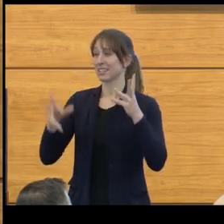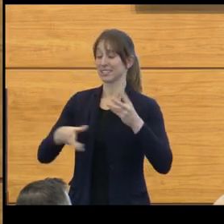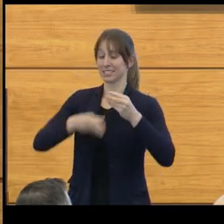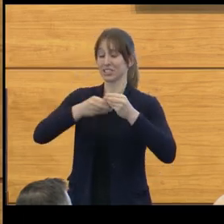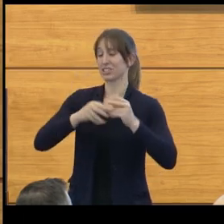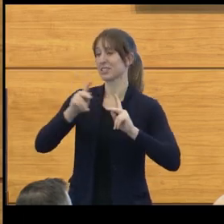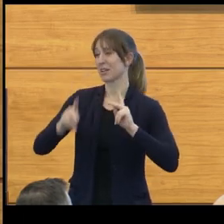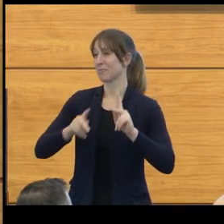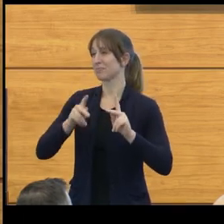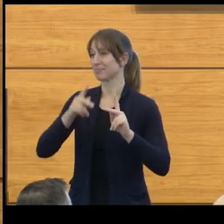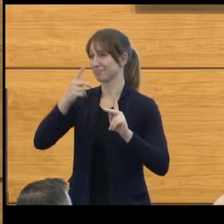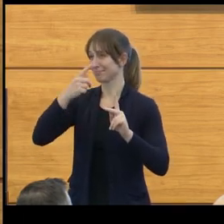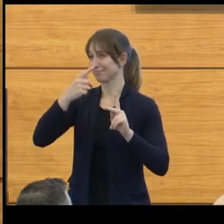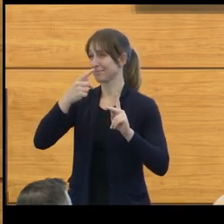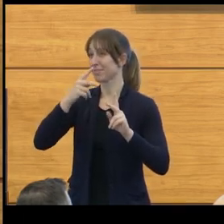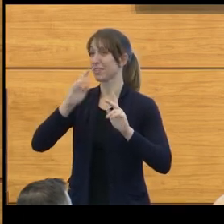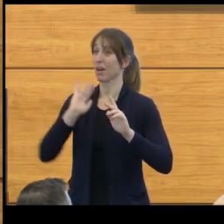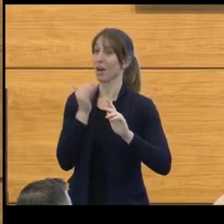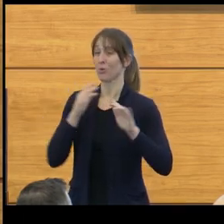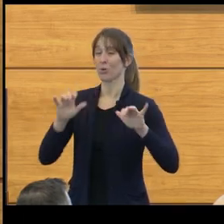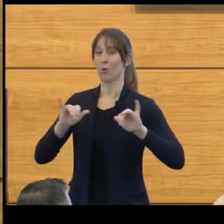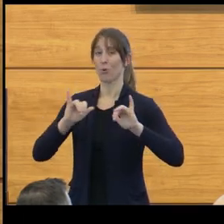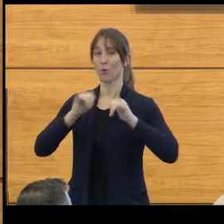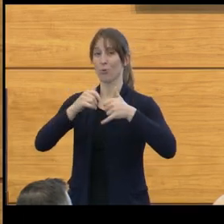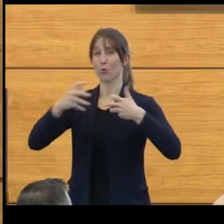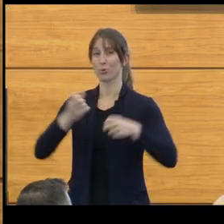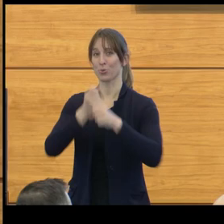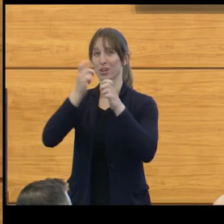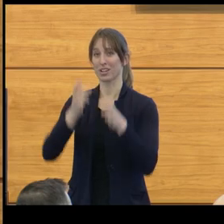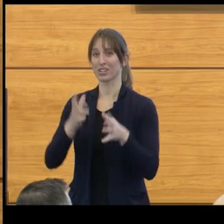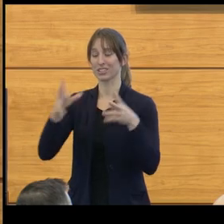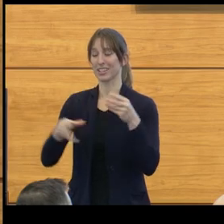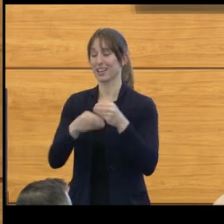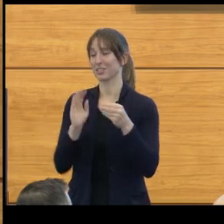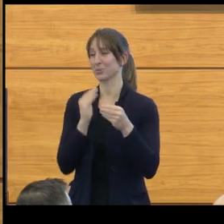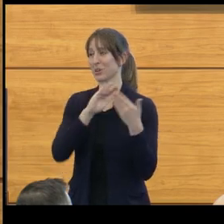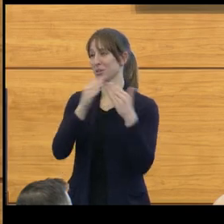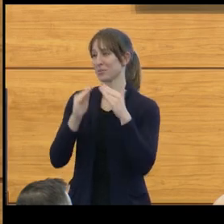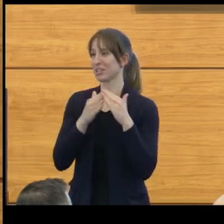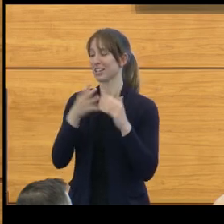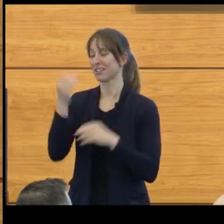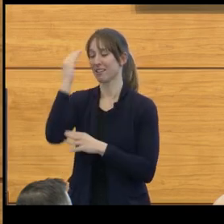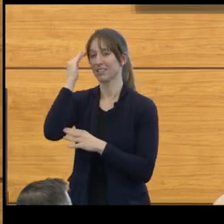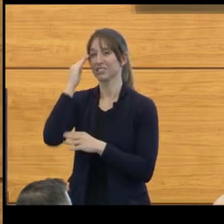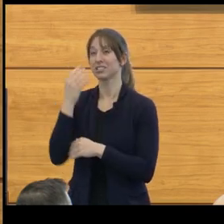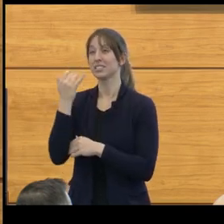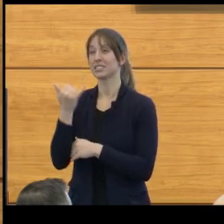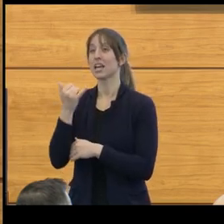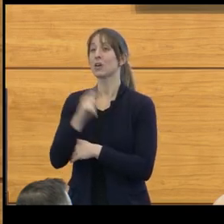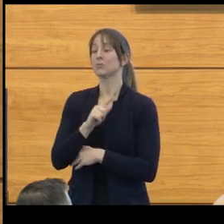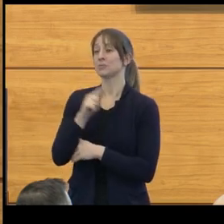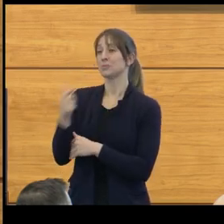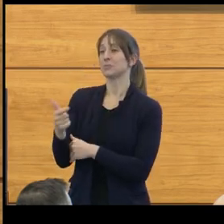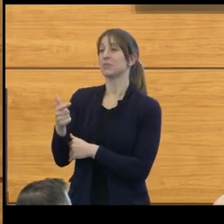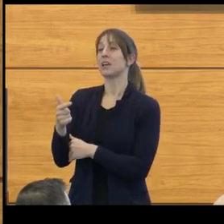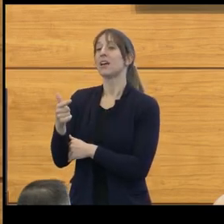to our understanding of the world. We'll turn now to the Henry Russell Lectureship Award,